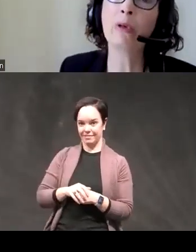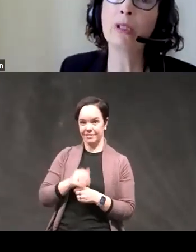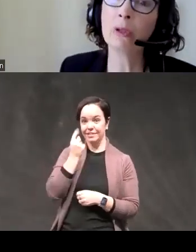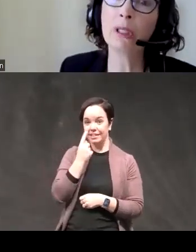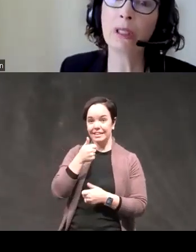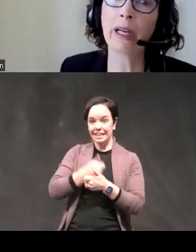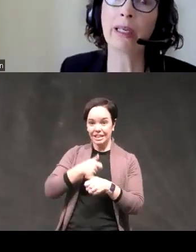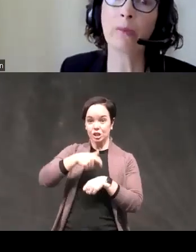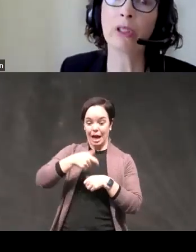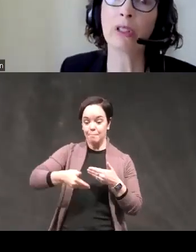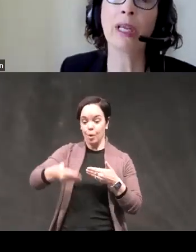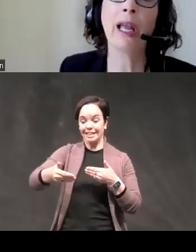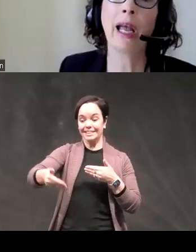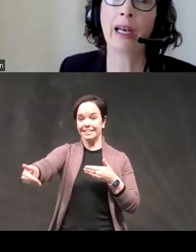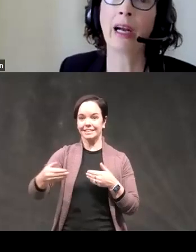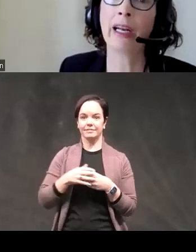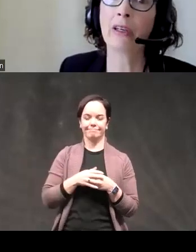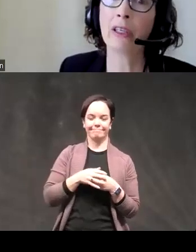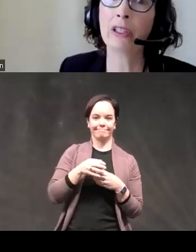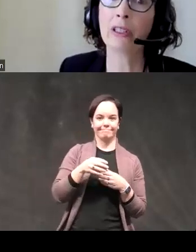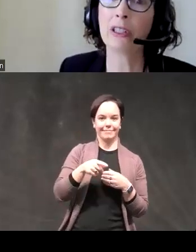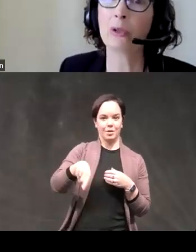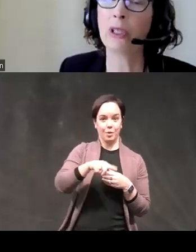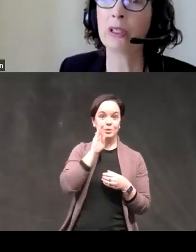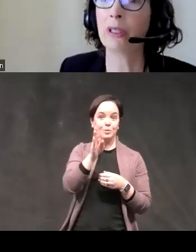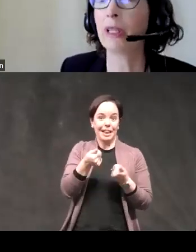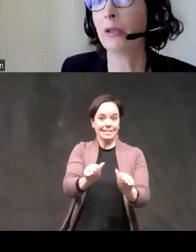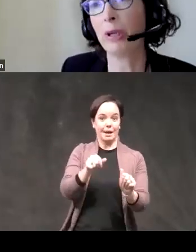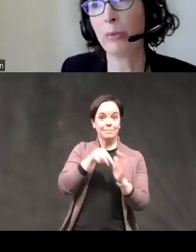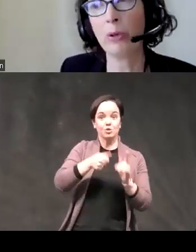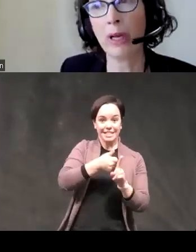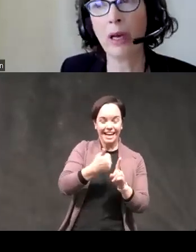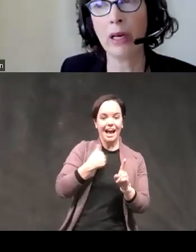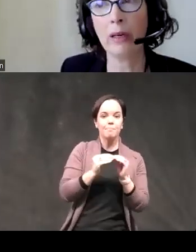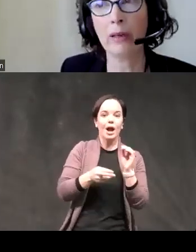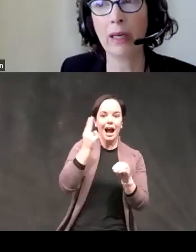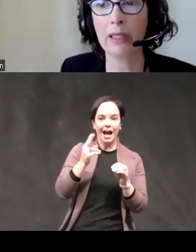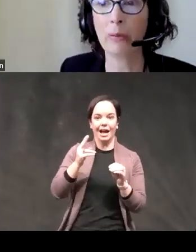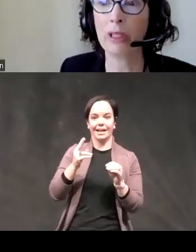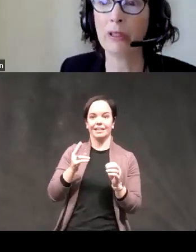who were suicide attemptors had higher urgency scores than the people who had not attempted